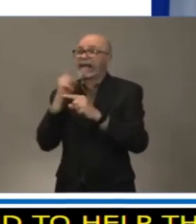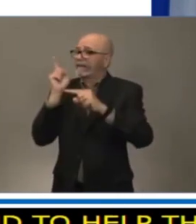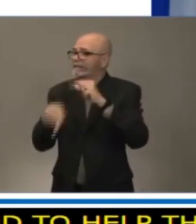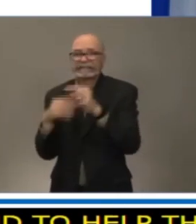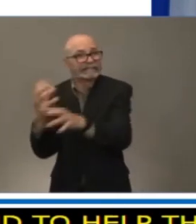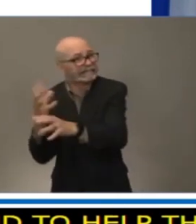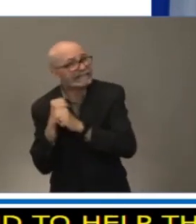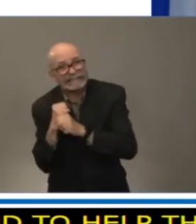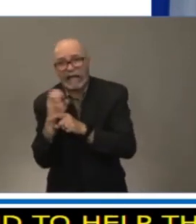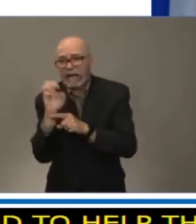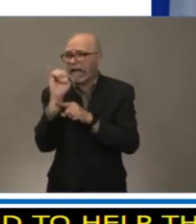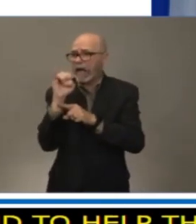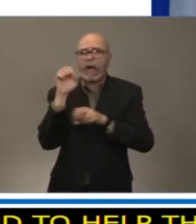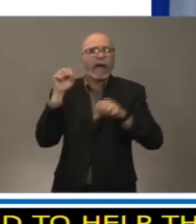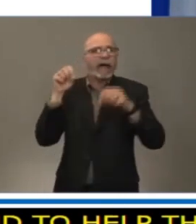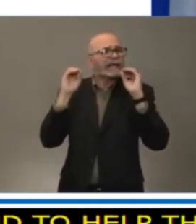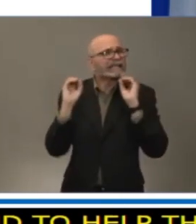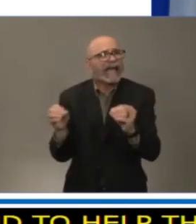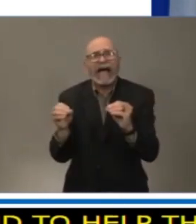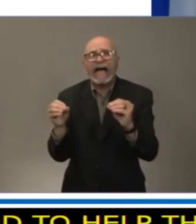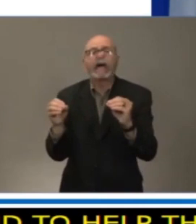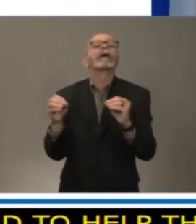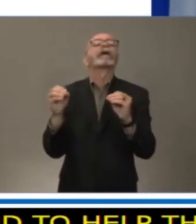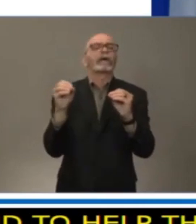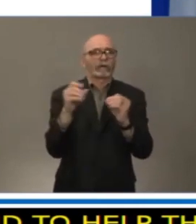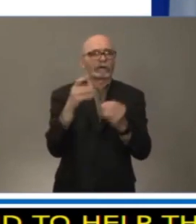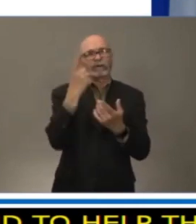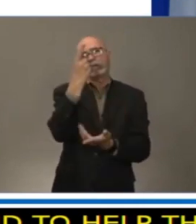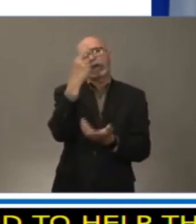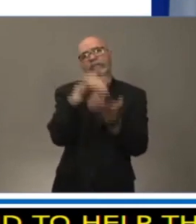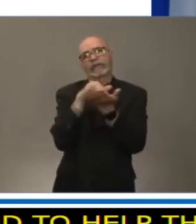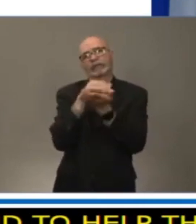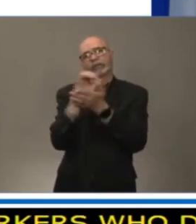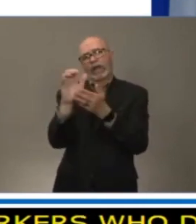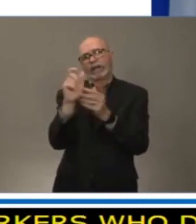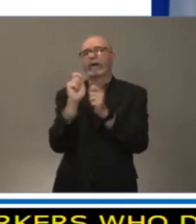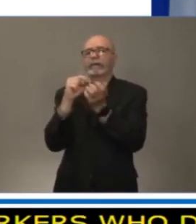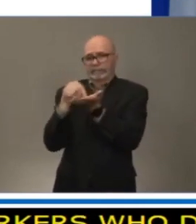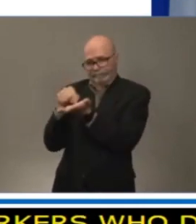$1,000 payment to bridge the gap between the layoffs and closures and the federal